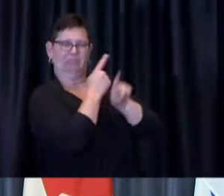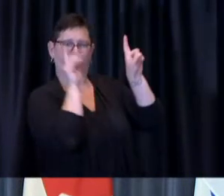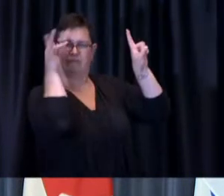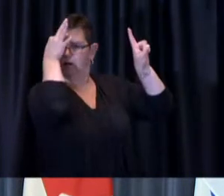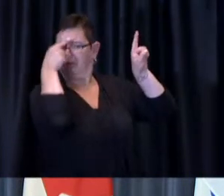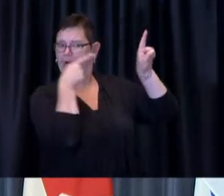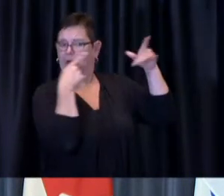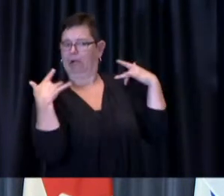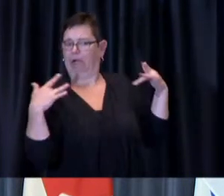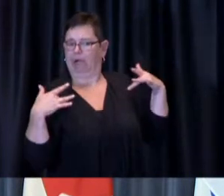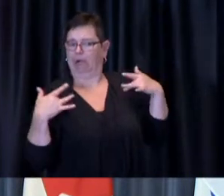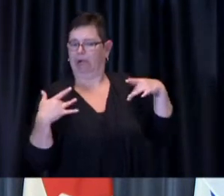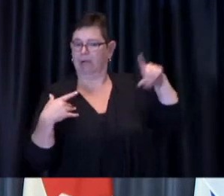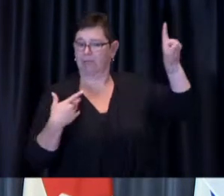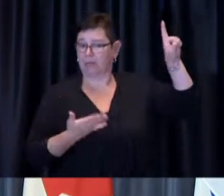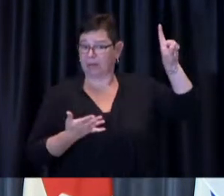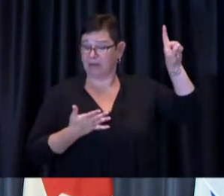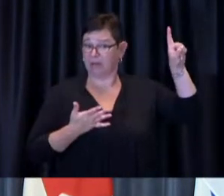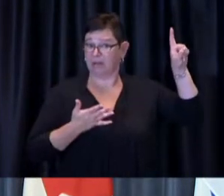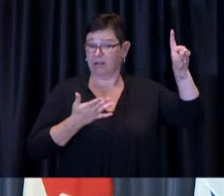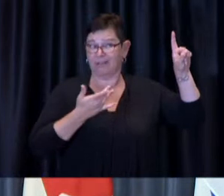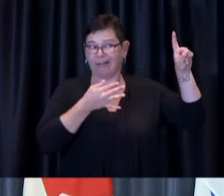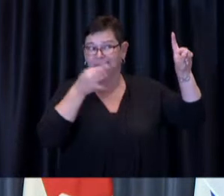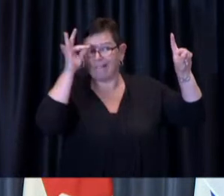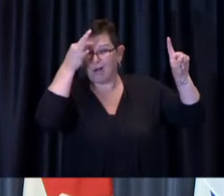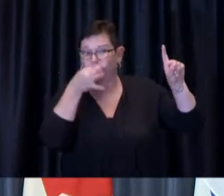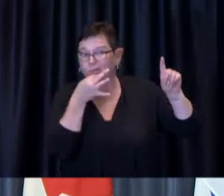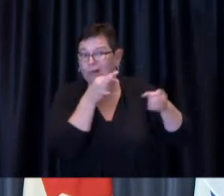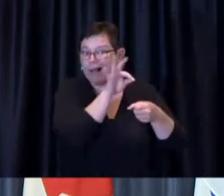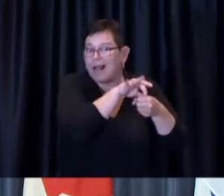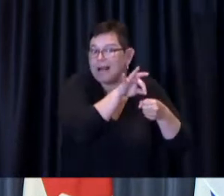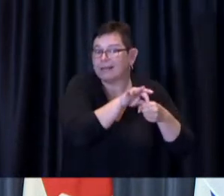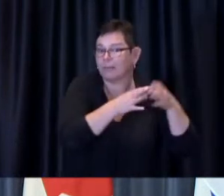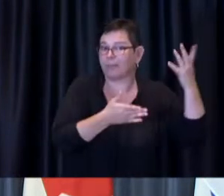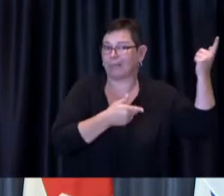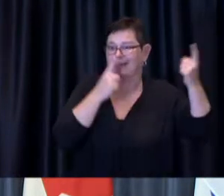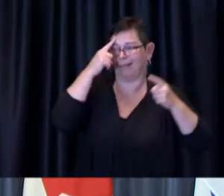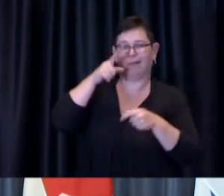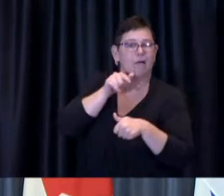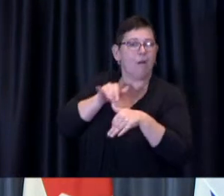an election have other things on their mind so uh one of my colleagues today compared it to to